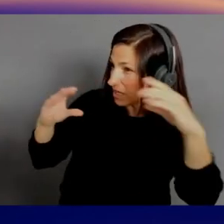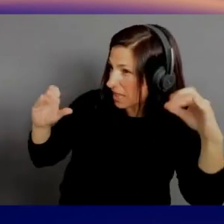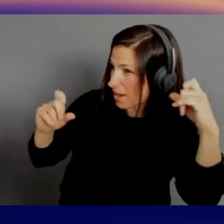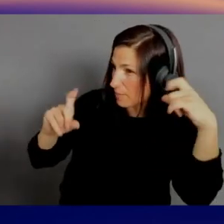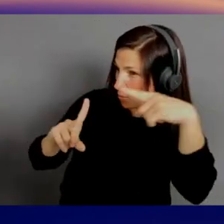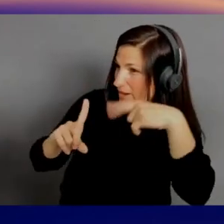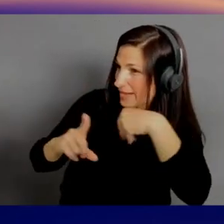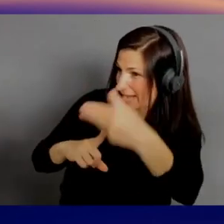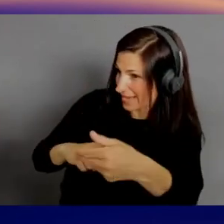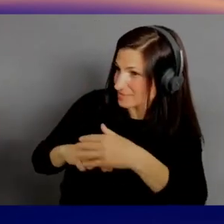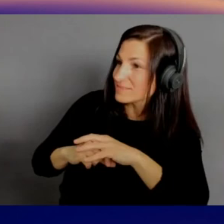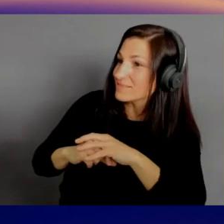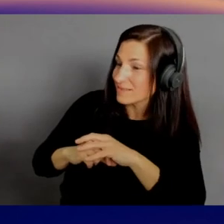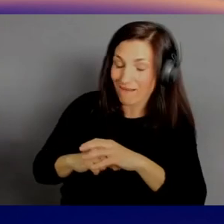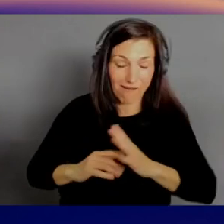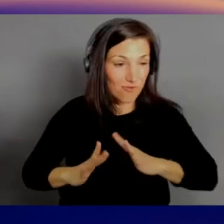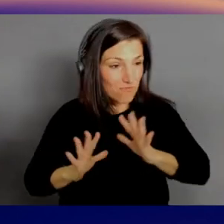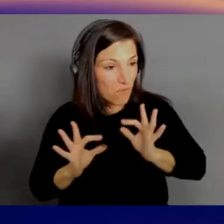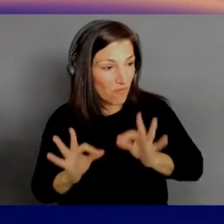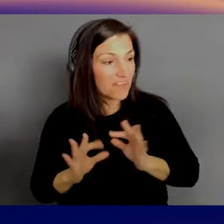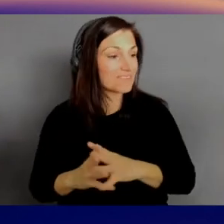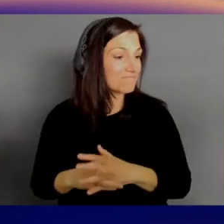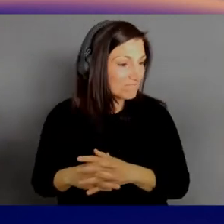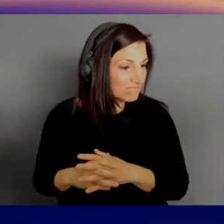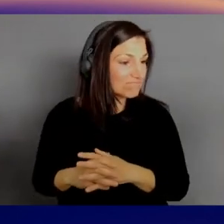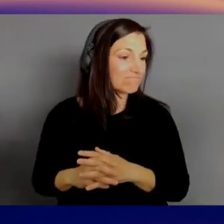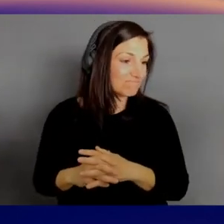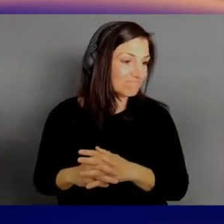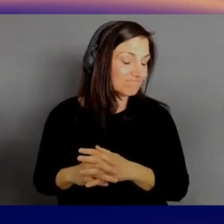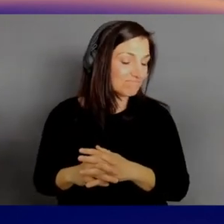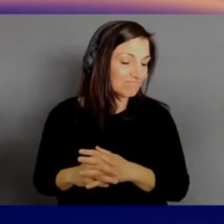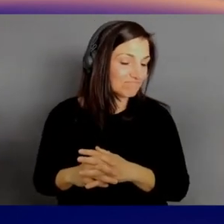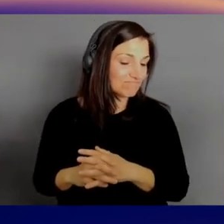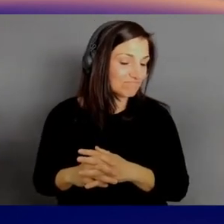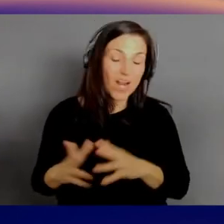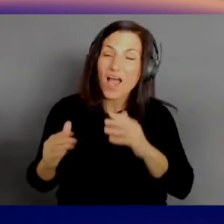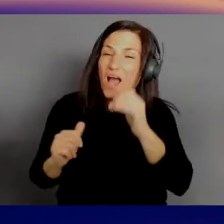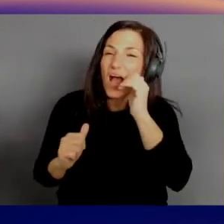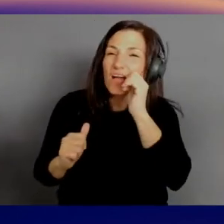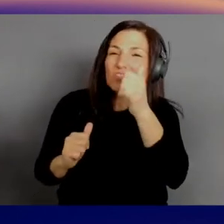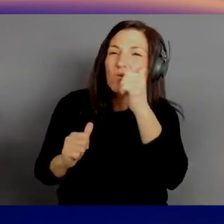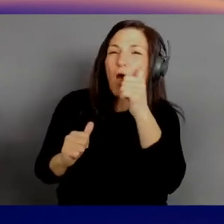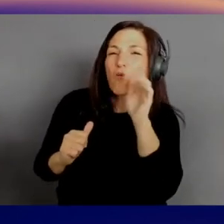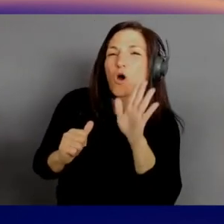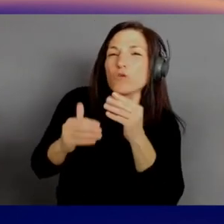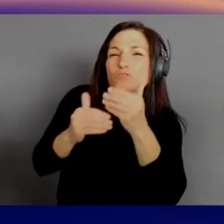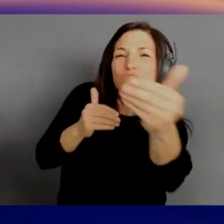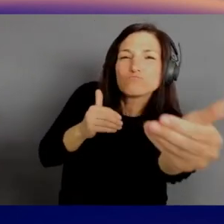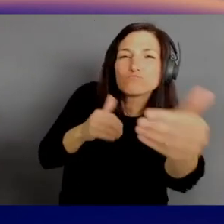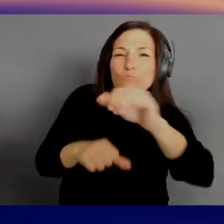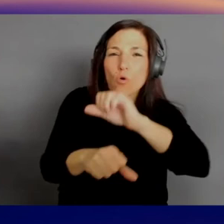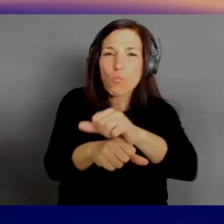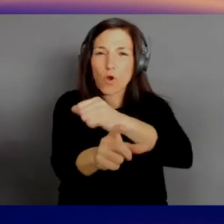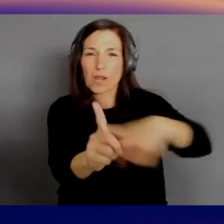So, "Tomorrow's Workplace," it's really, that has a timestamp on it, of two years. Everybody went to work from home.